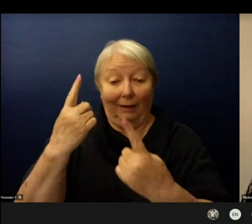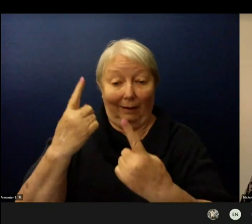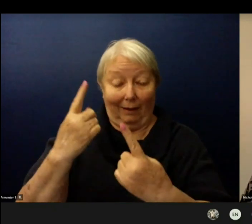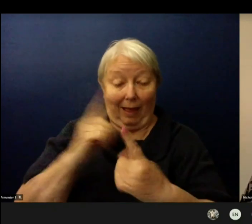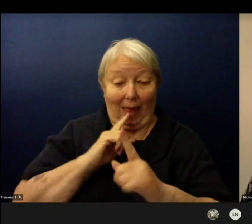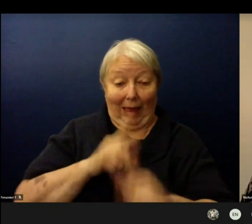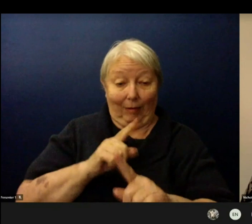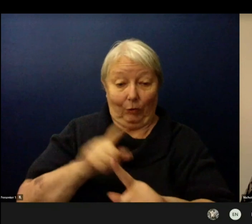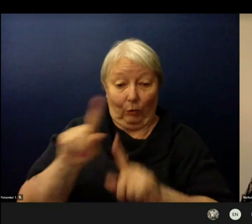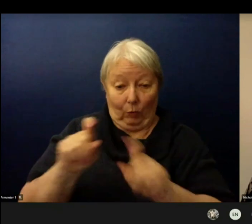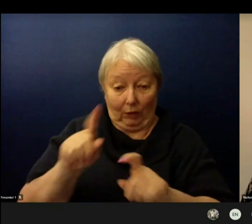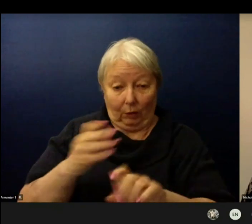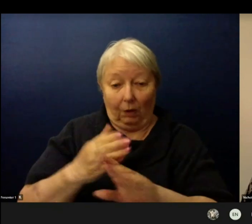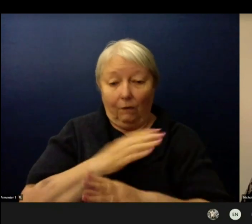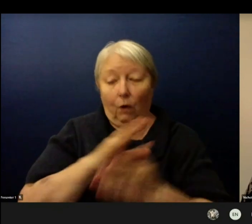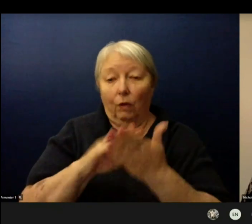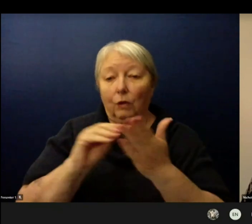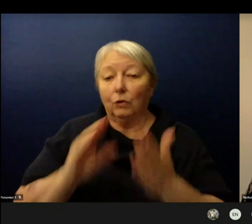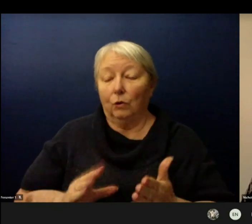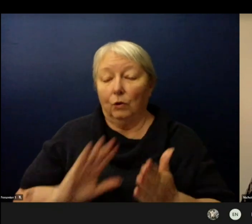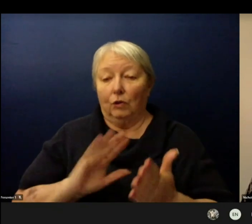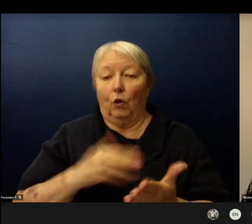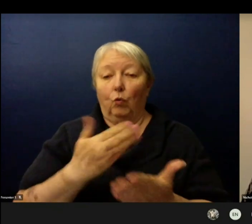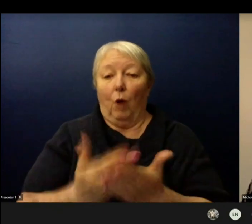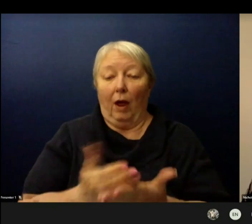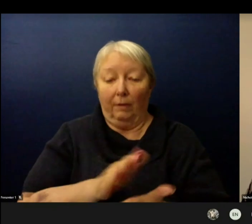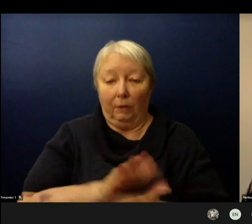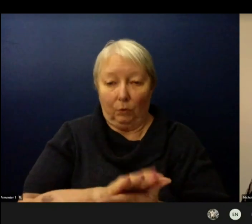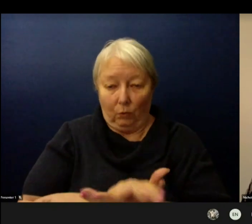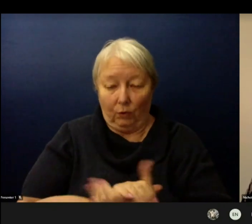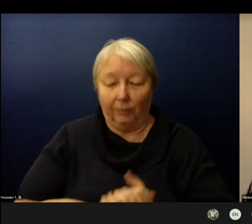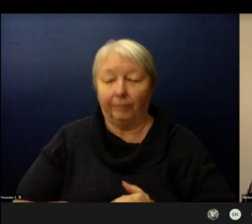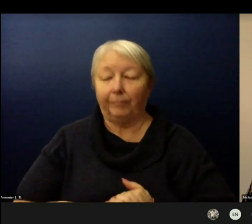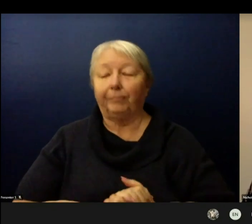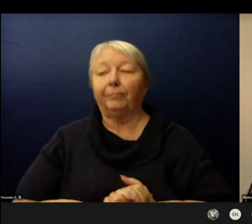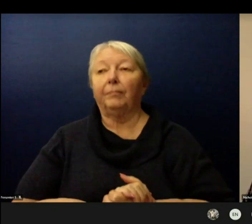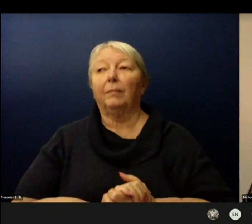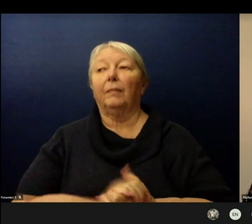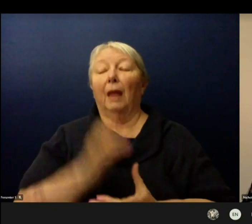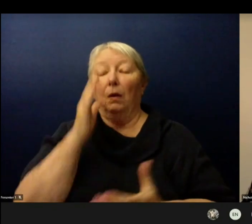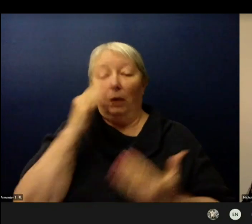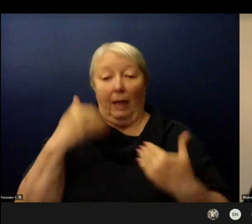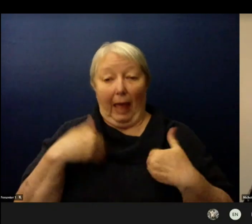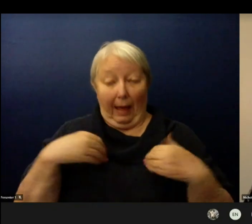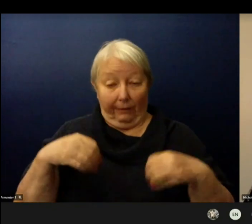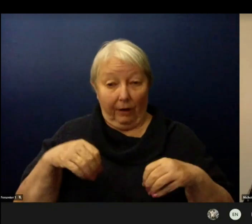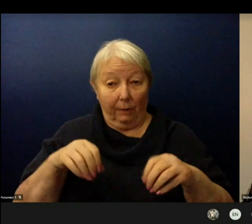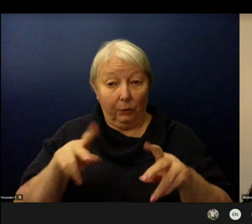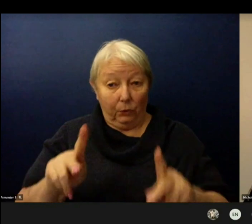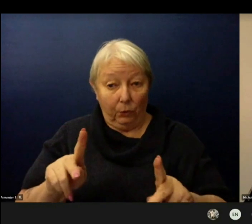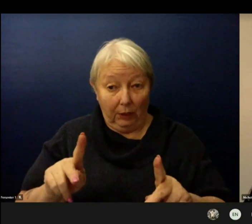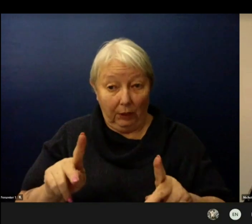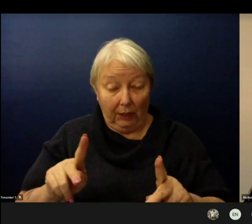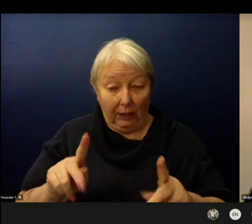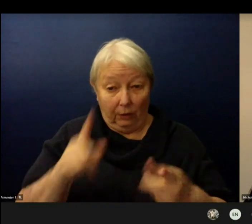Families with a student in 6th-12th grade will have an opportunity to consent for their student to complete